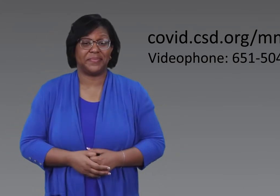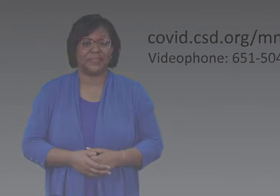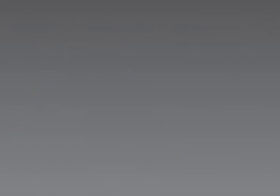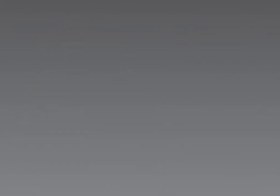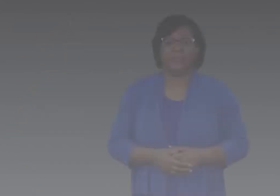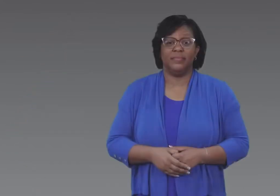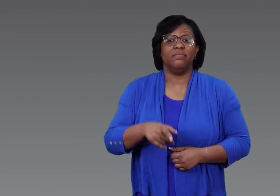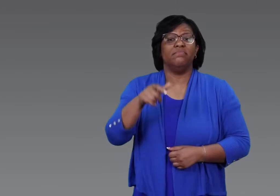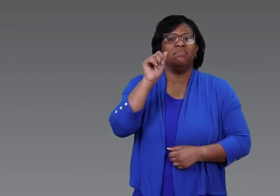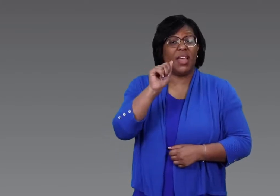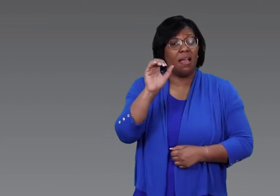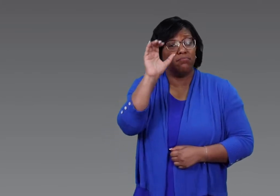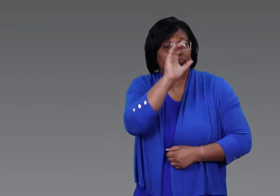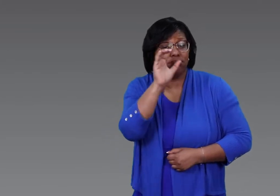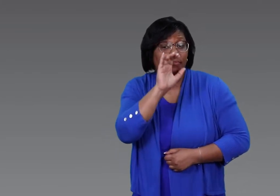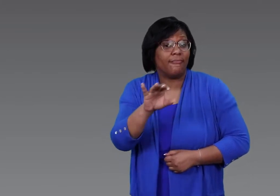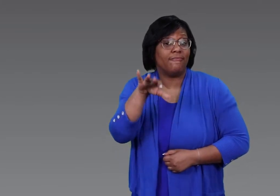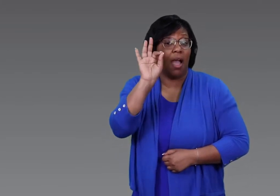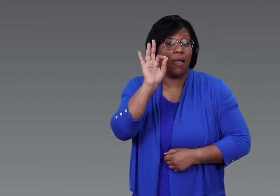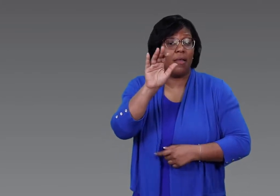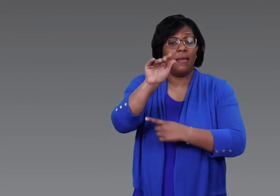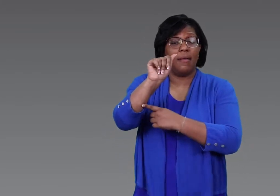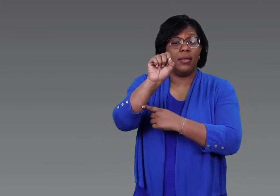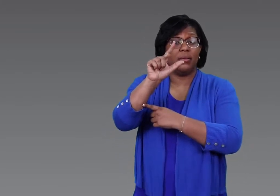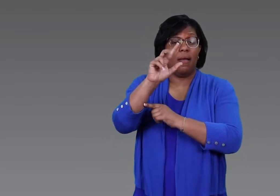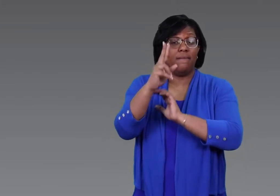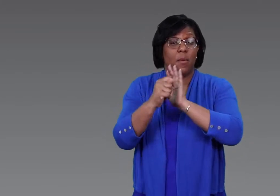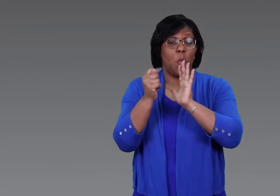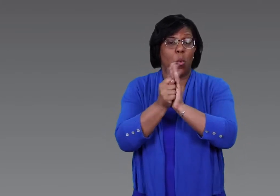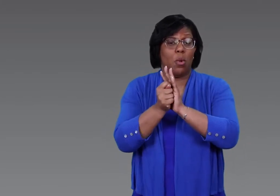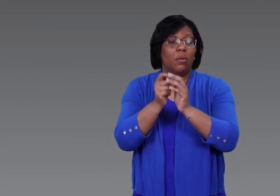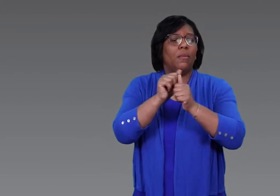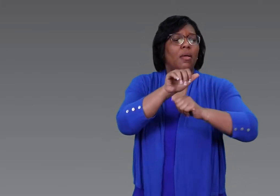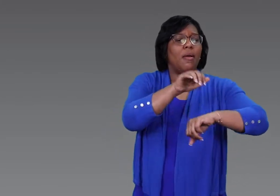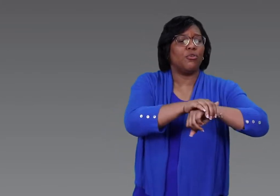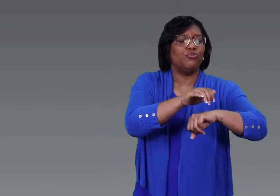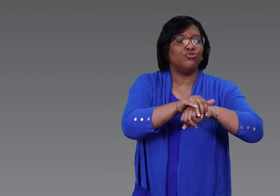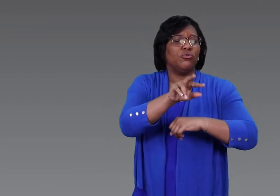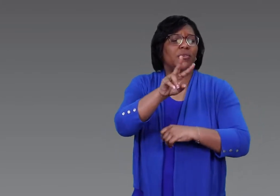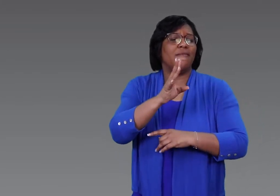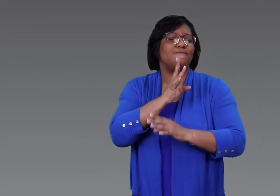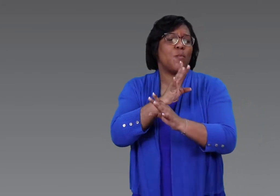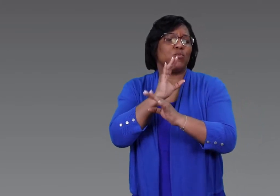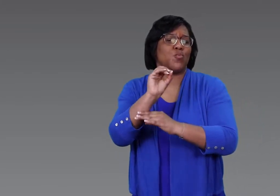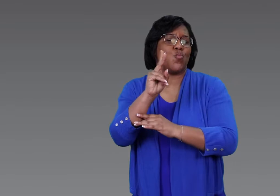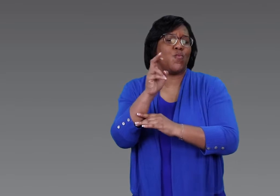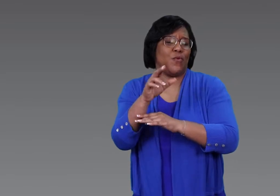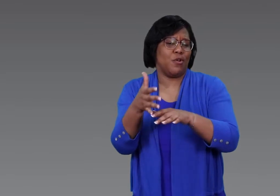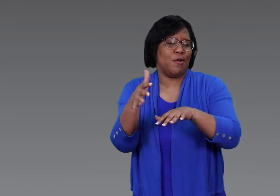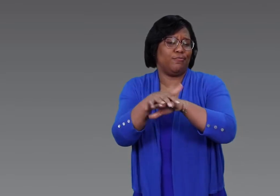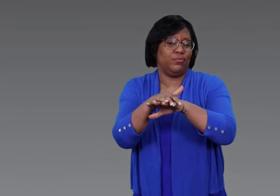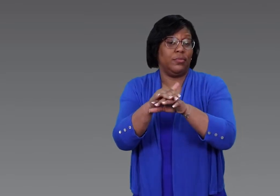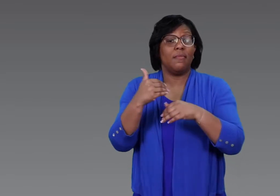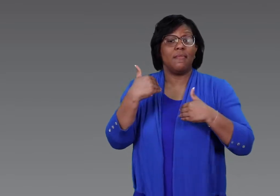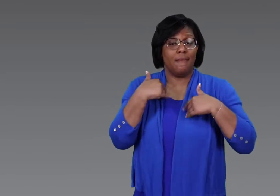Other resources are available. You can also find ASL videos with English voiceover and